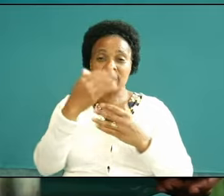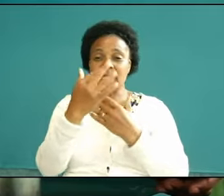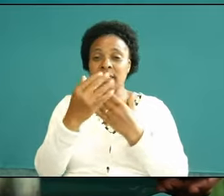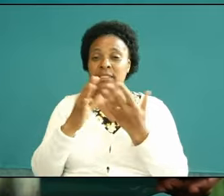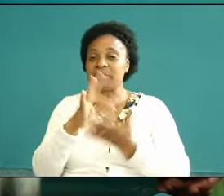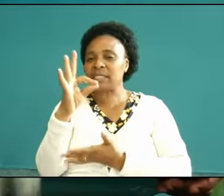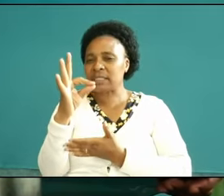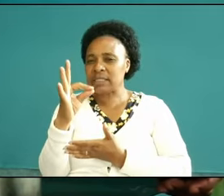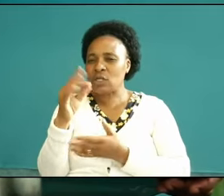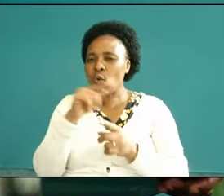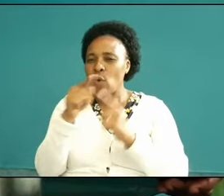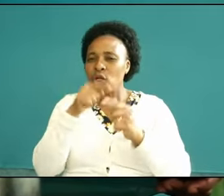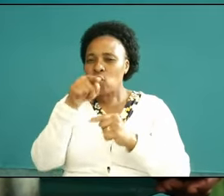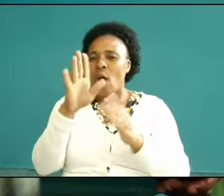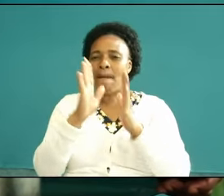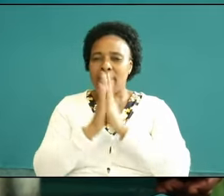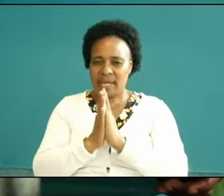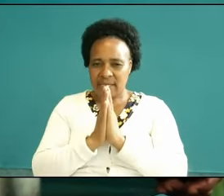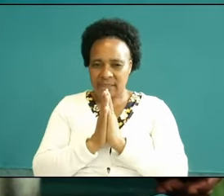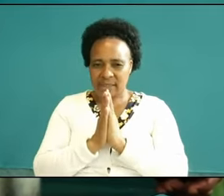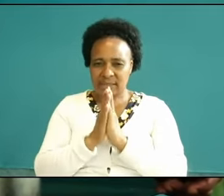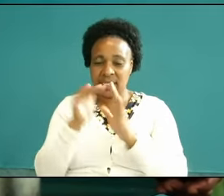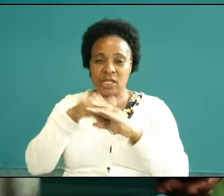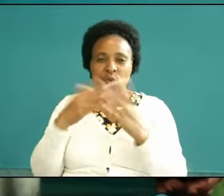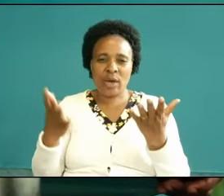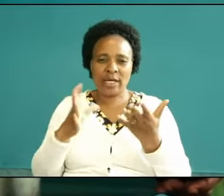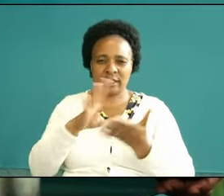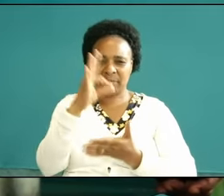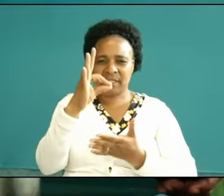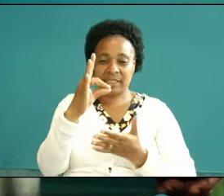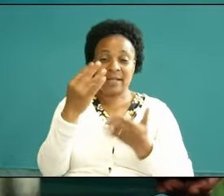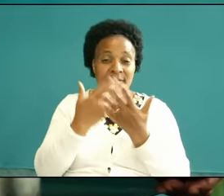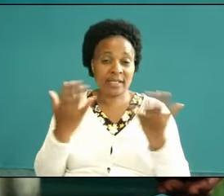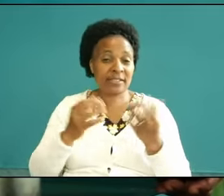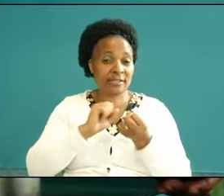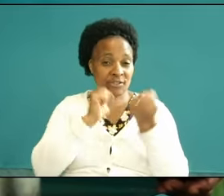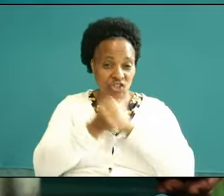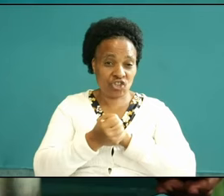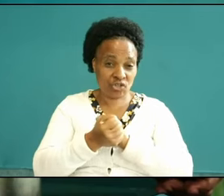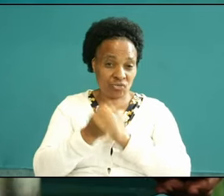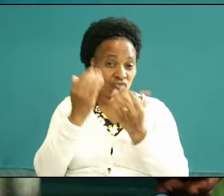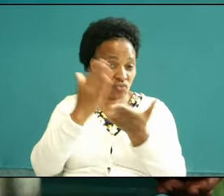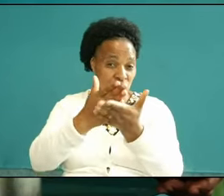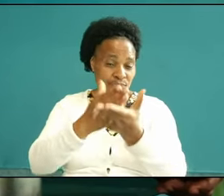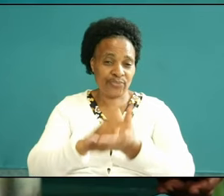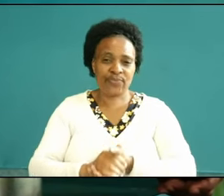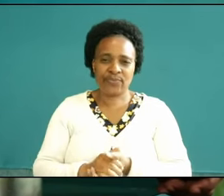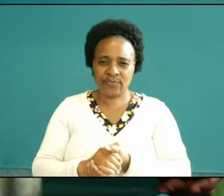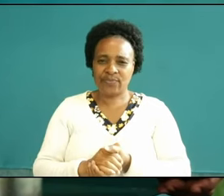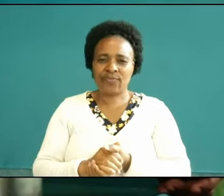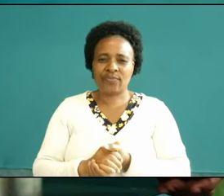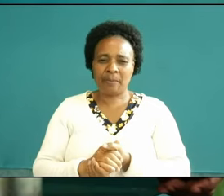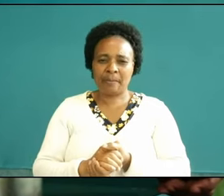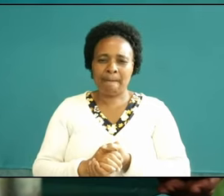in the spirit things change H you